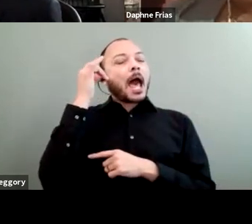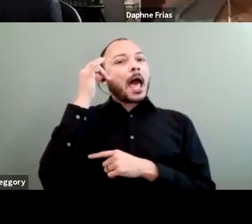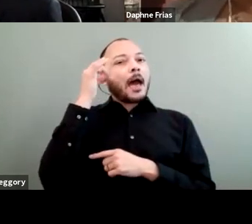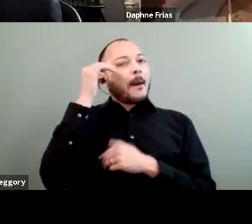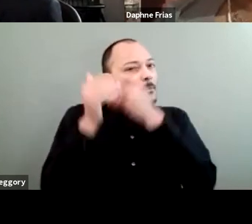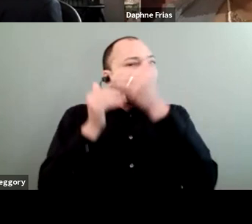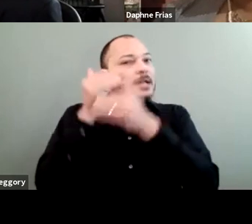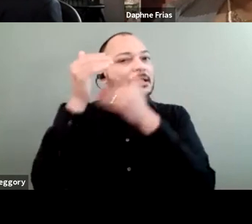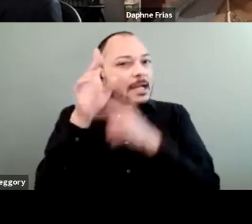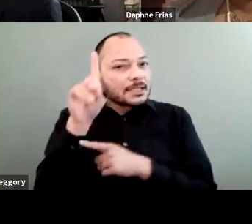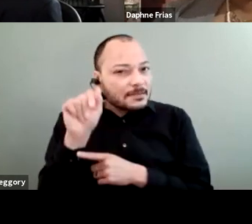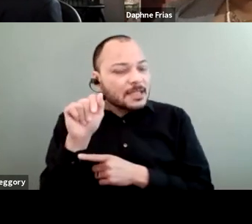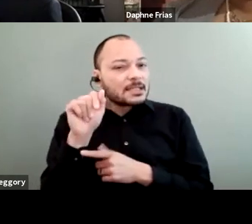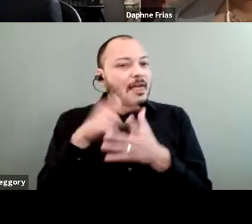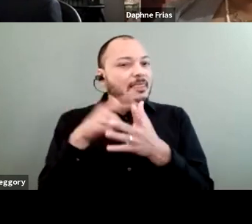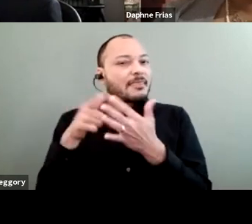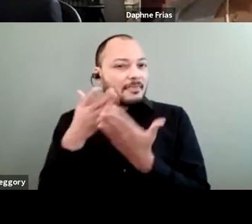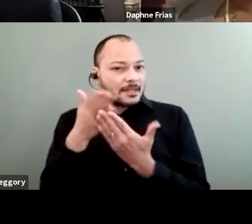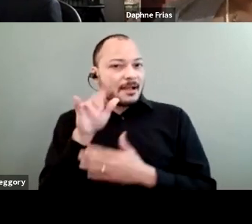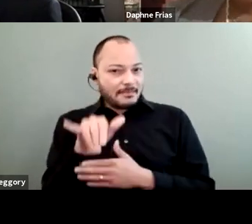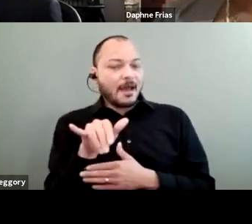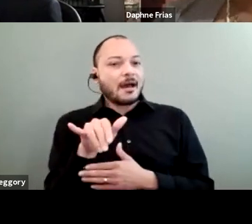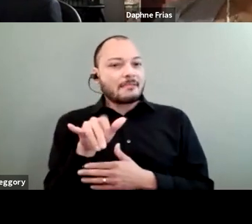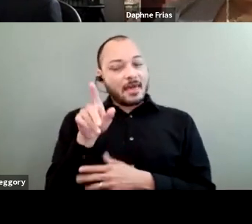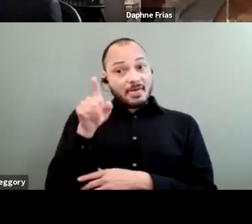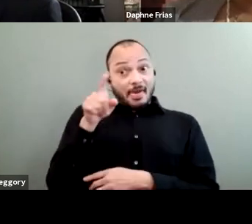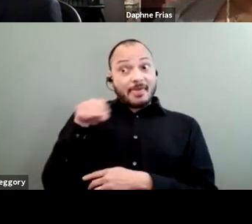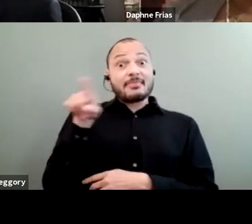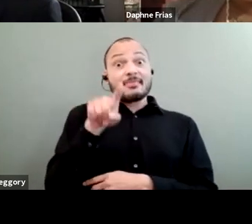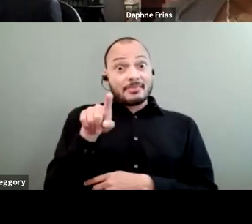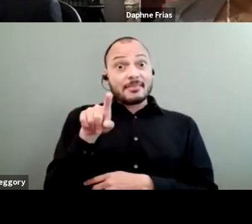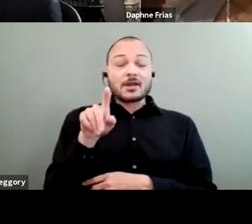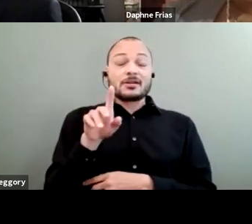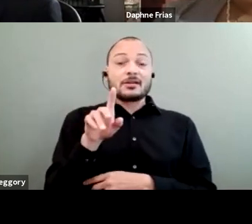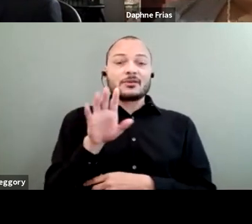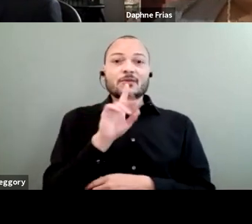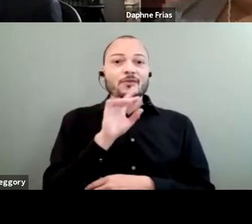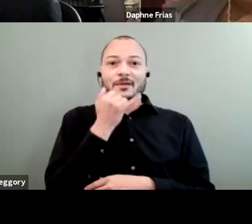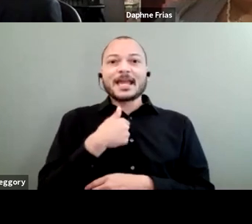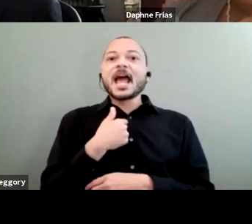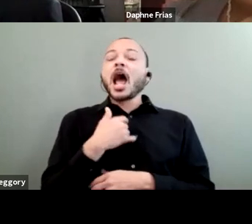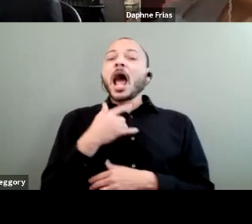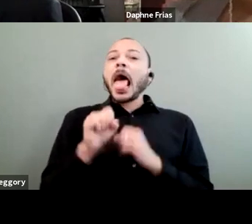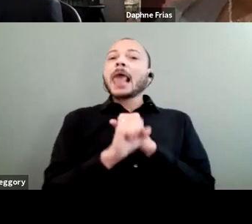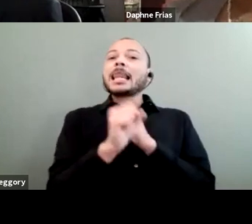where very lengthy grant proposals and processes can be difficult,